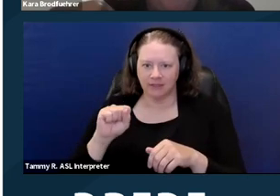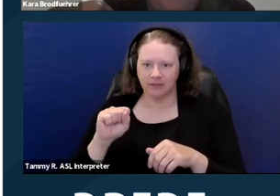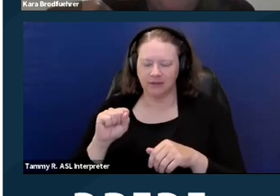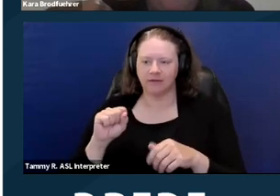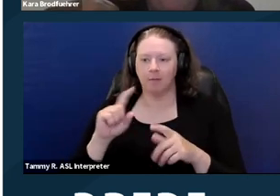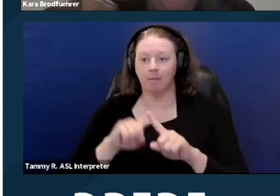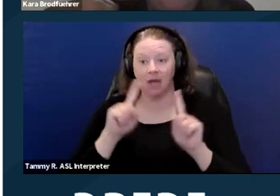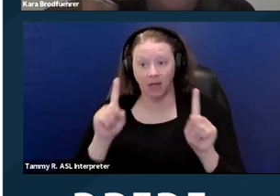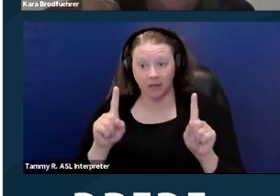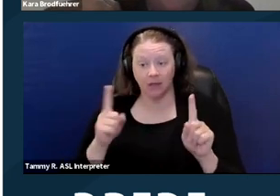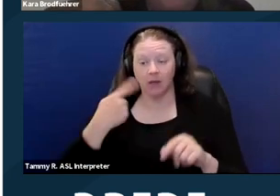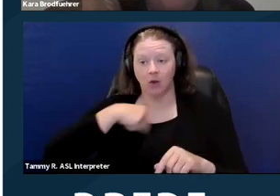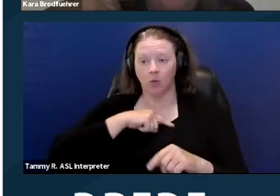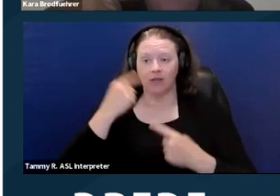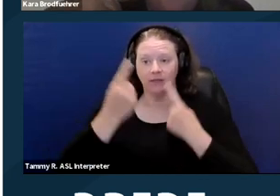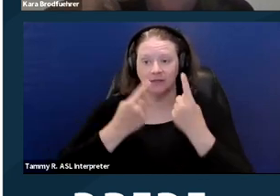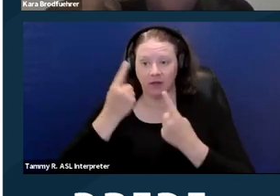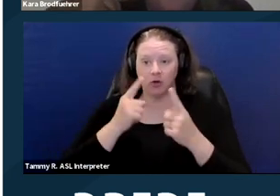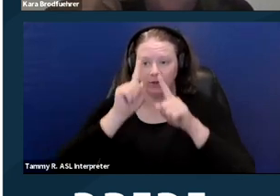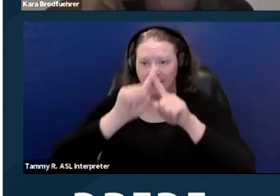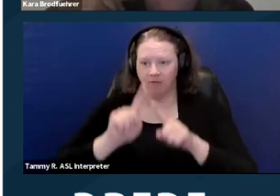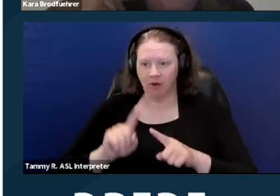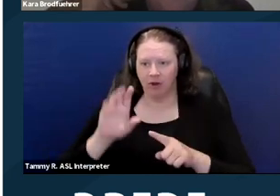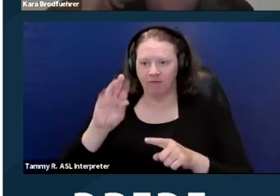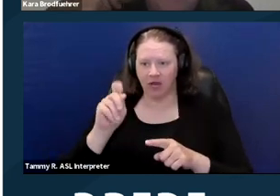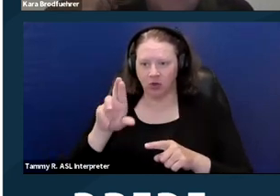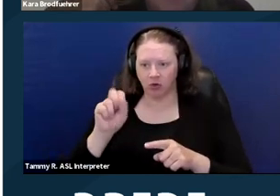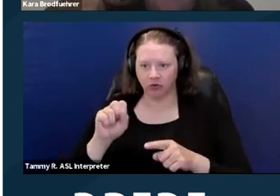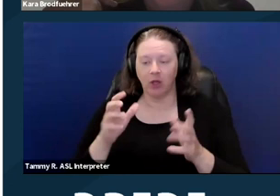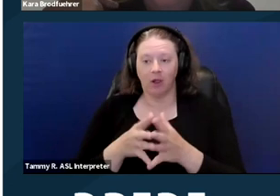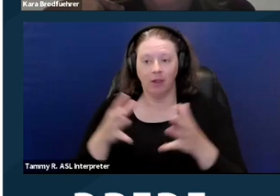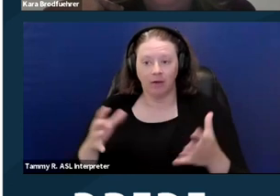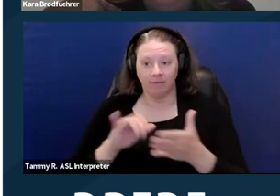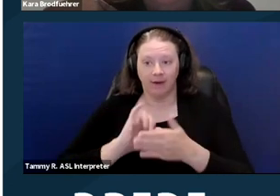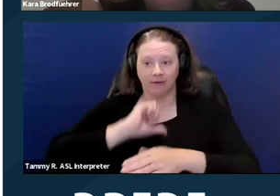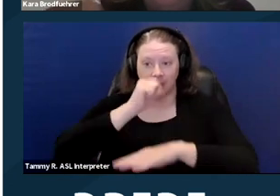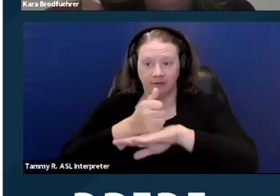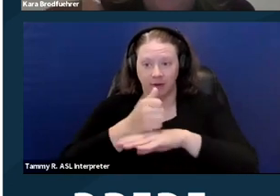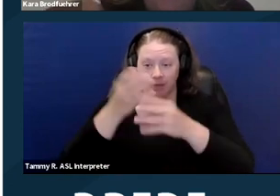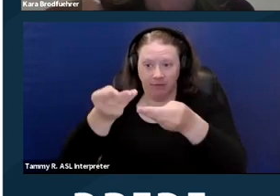but we do consider different factors. A lot of it is based on the information that we have,